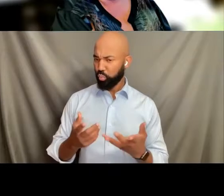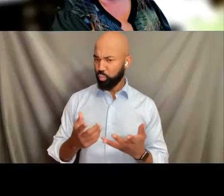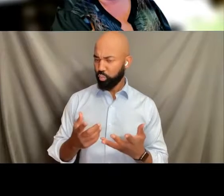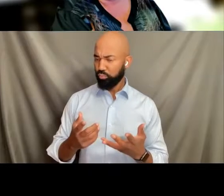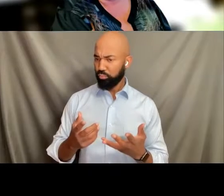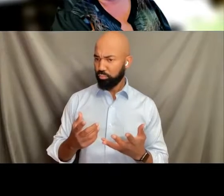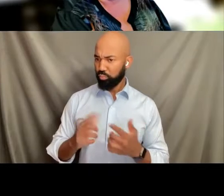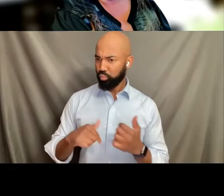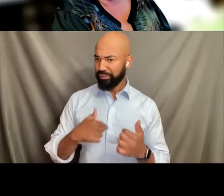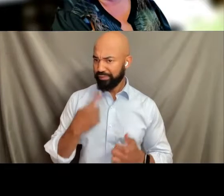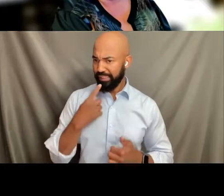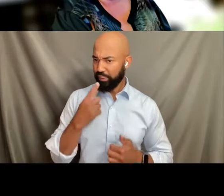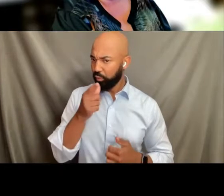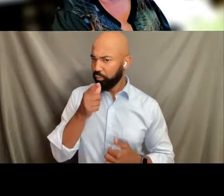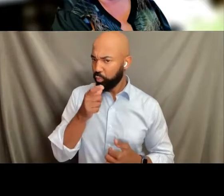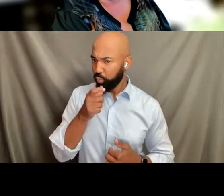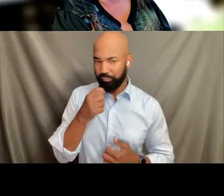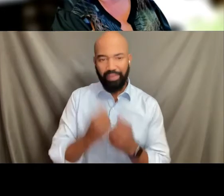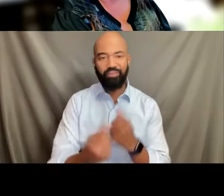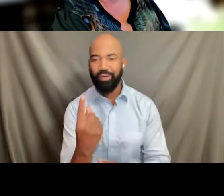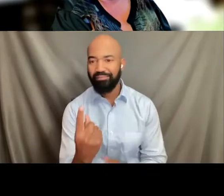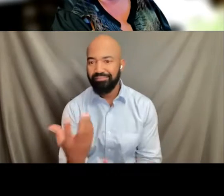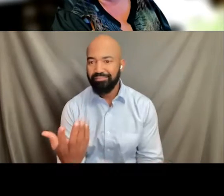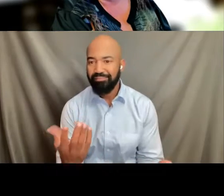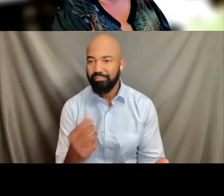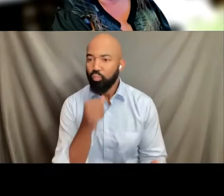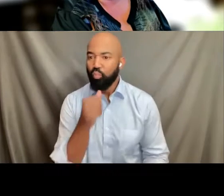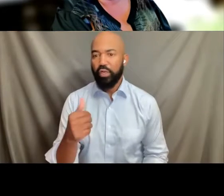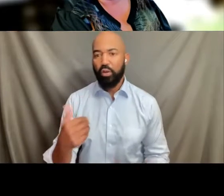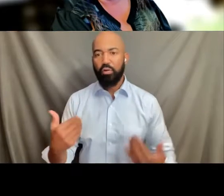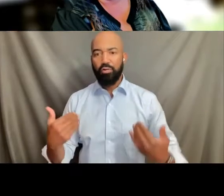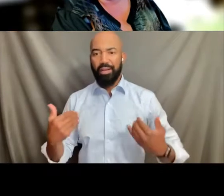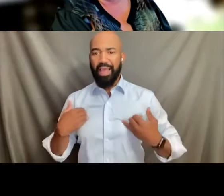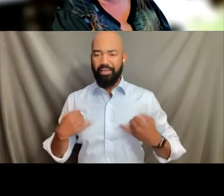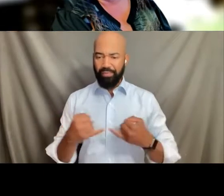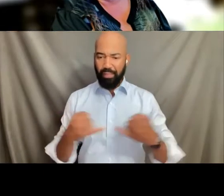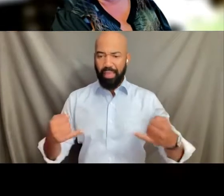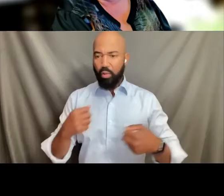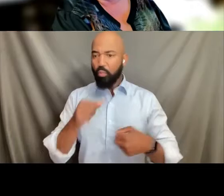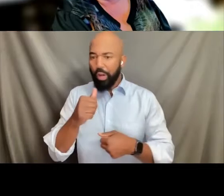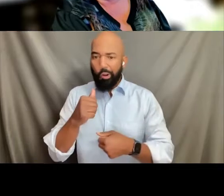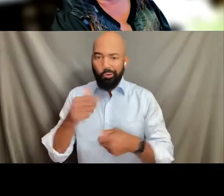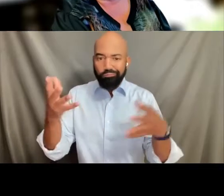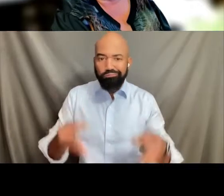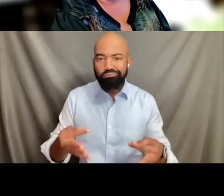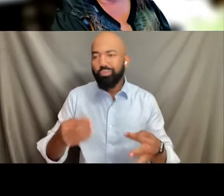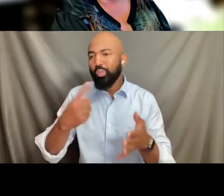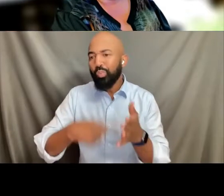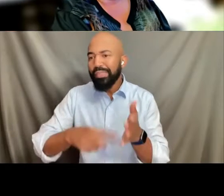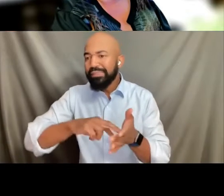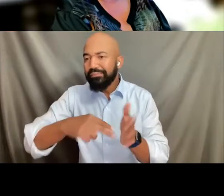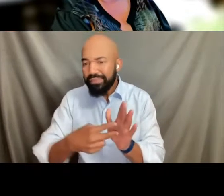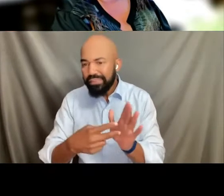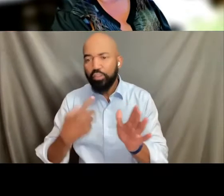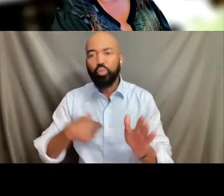We do not have the lines and we don't police the lines. So welcome all of you. Next please.